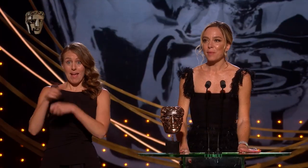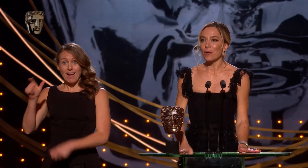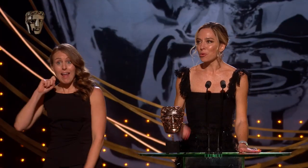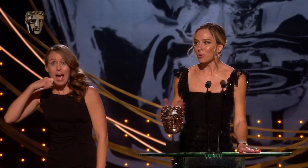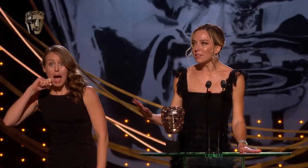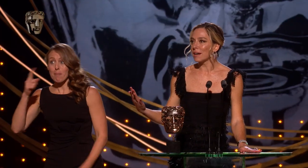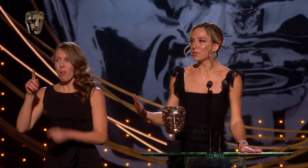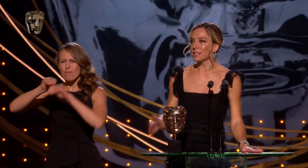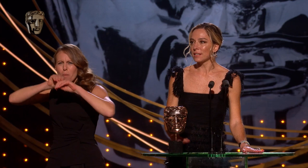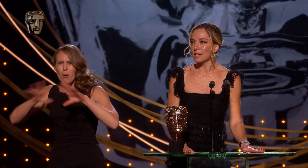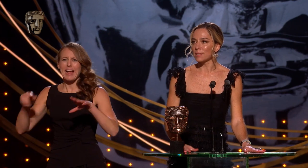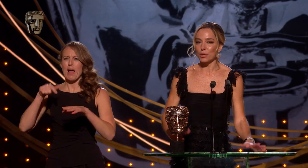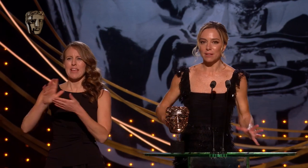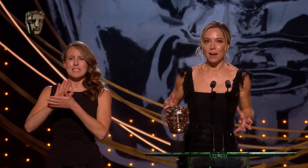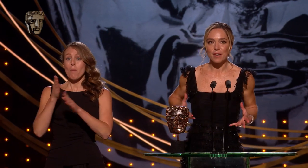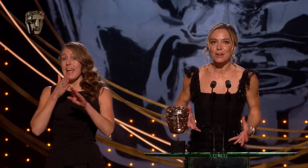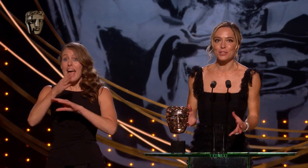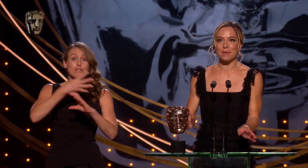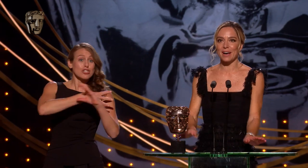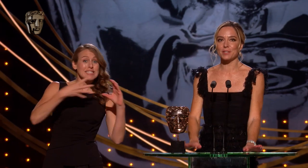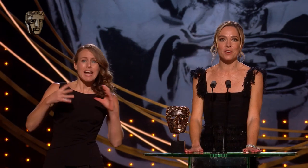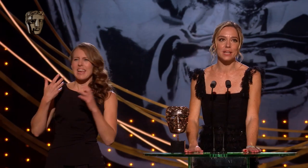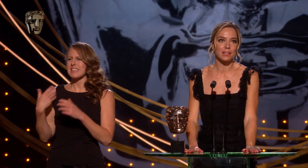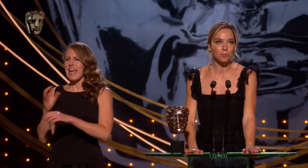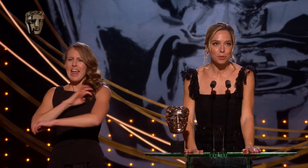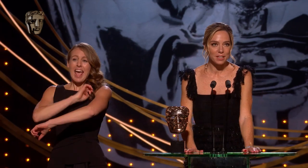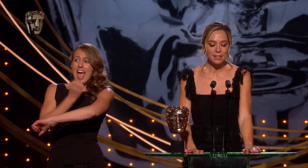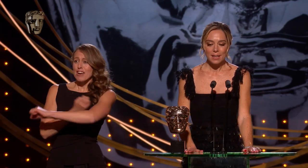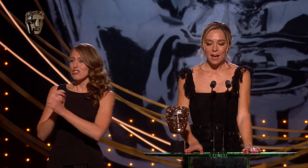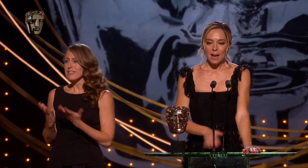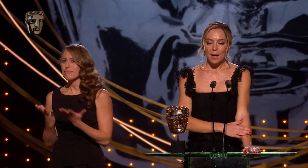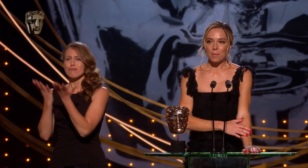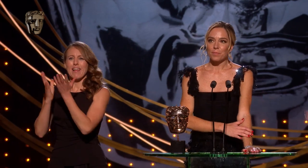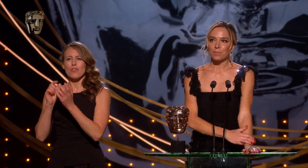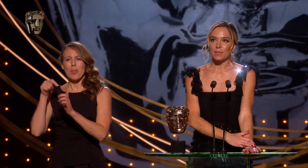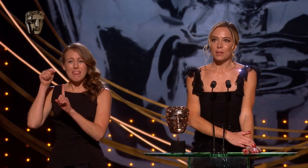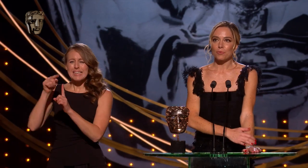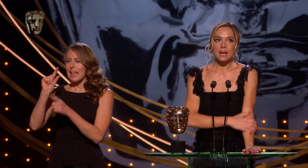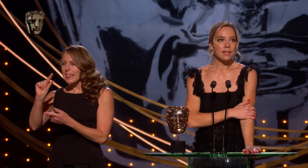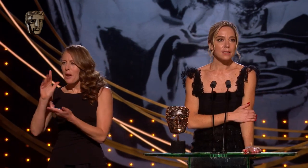out in the world after Sundance and putting a lot of energy behind a very little movie. Writing is